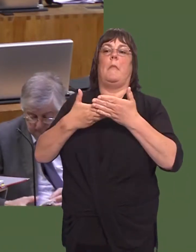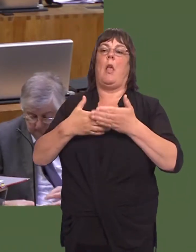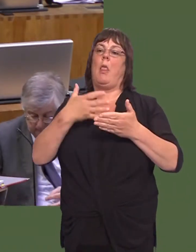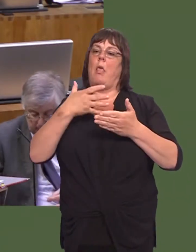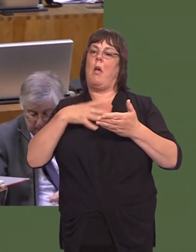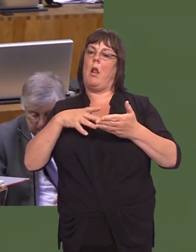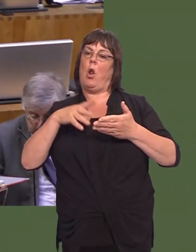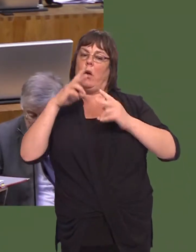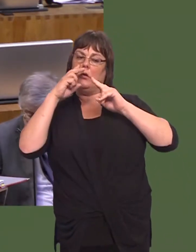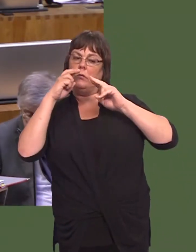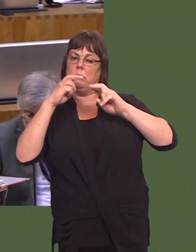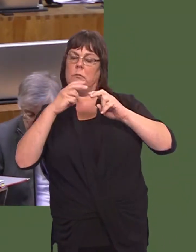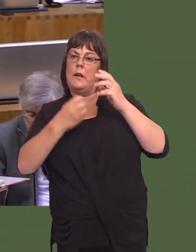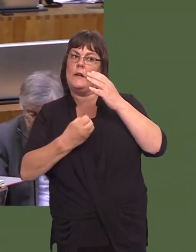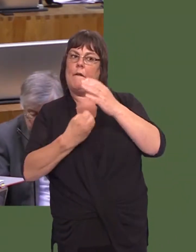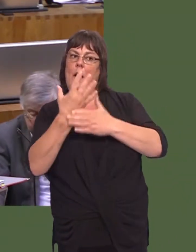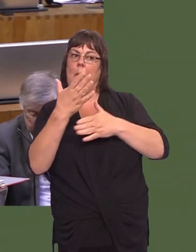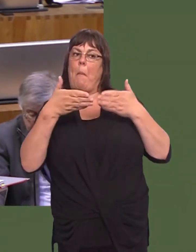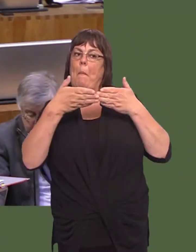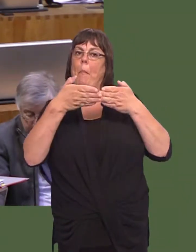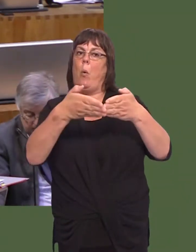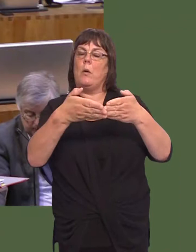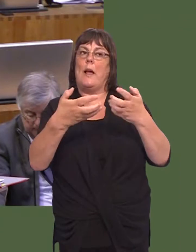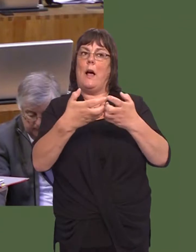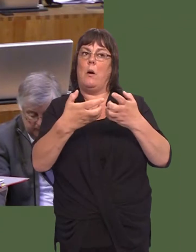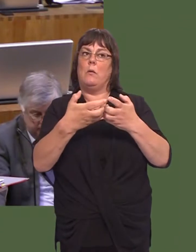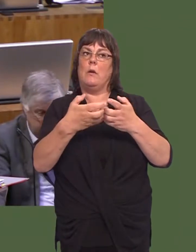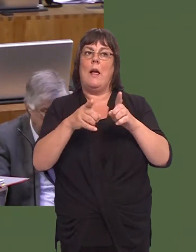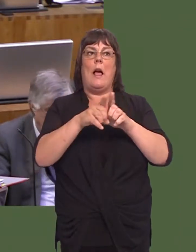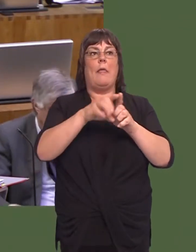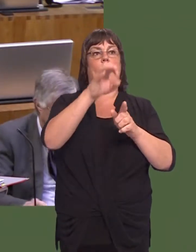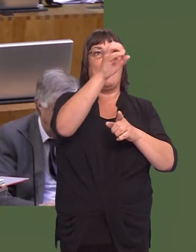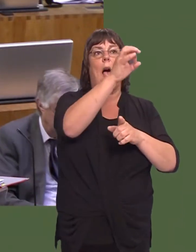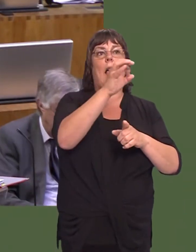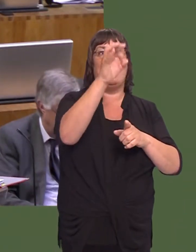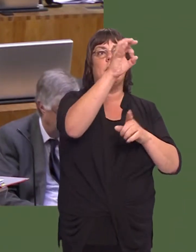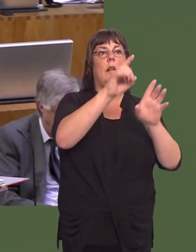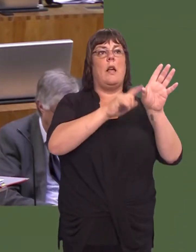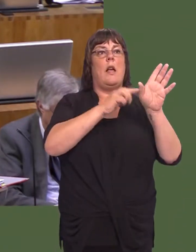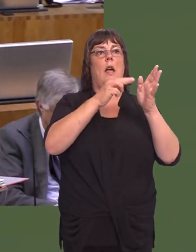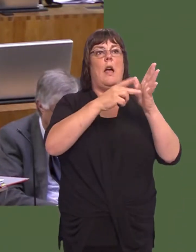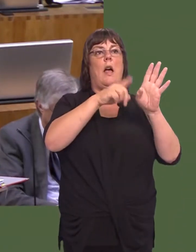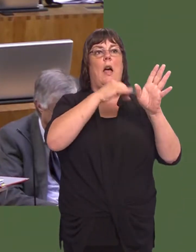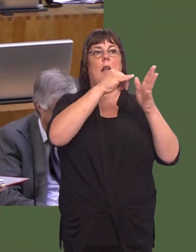Ac, wrth gwrs, ynglyn ‚ír ynys, Ynys MÙn, rym ni yn edrych nawr ar y drydedd groesfan dros y Fenai ei hunan.